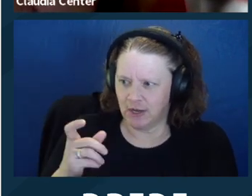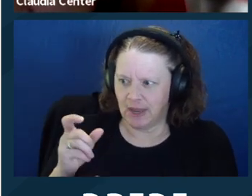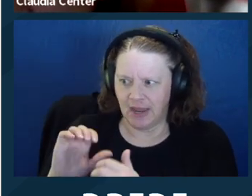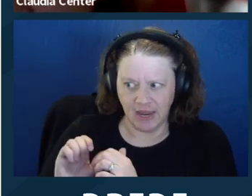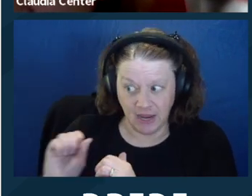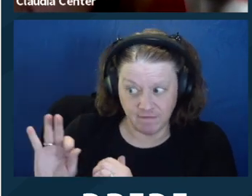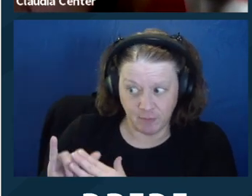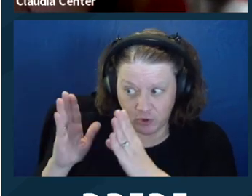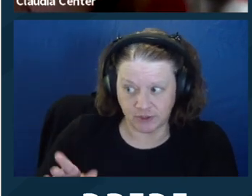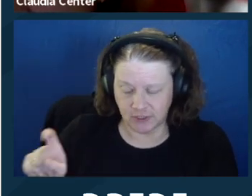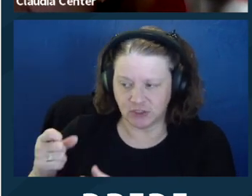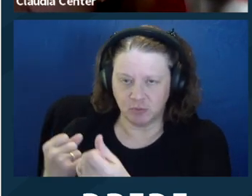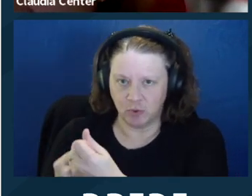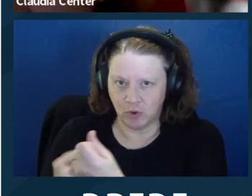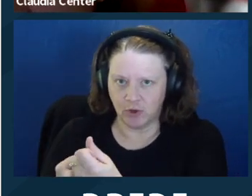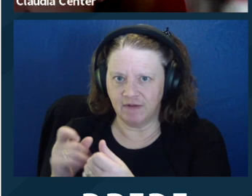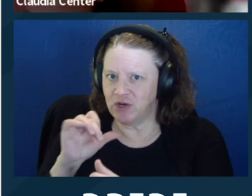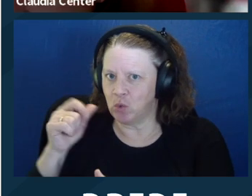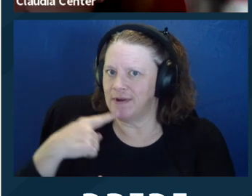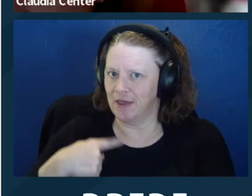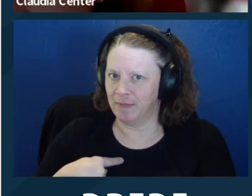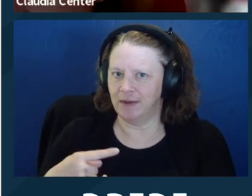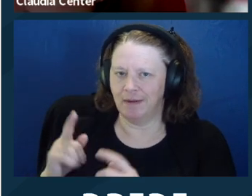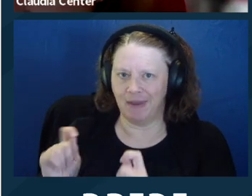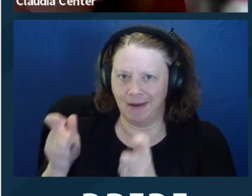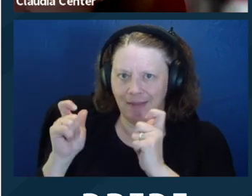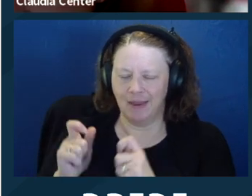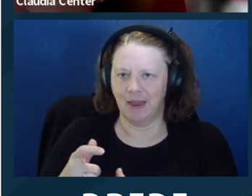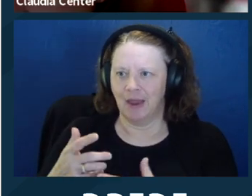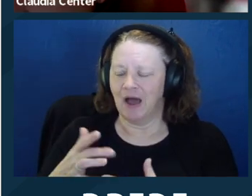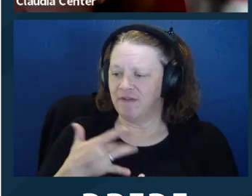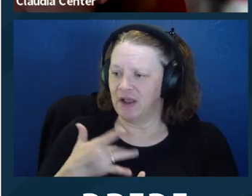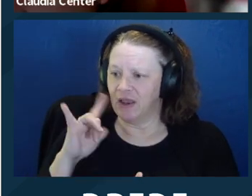client requires assisted or support when they don't give that disclosure immediately.